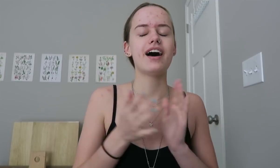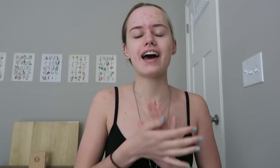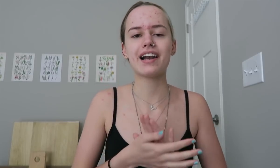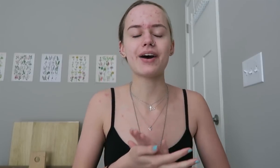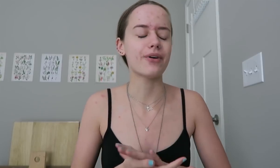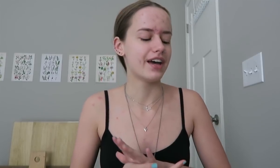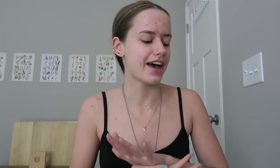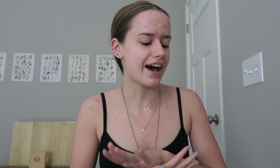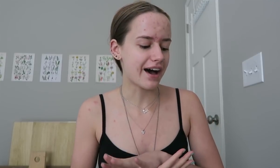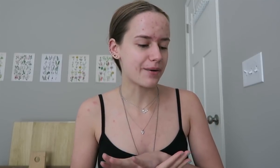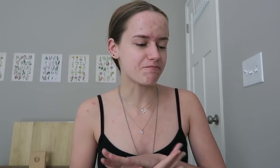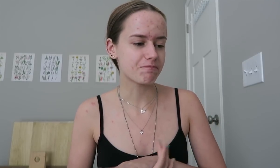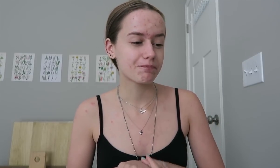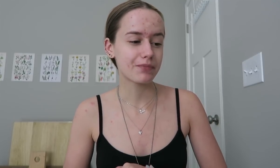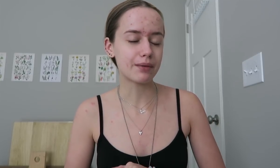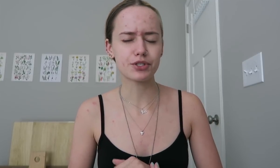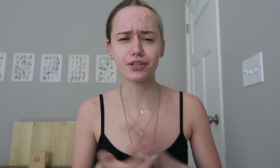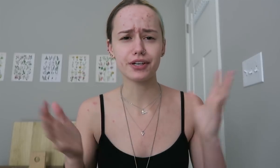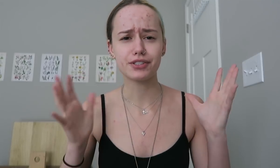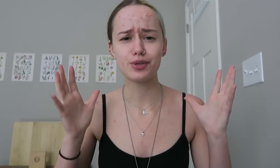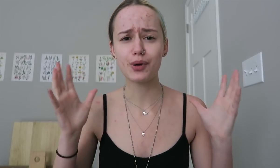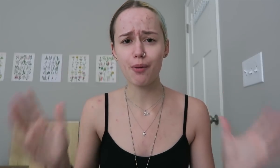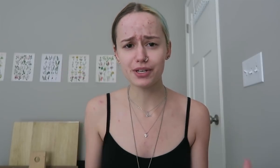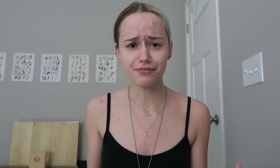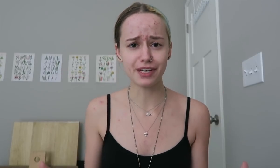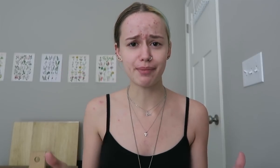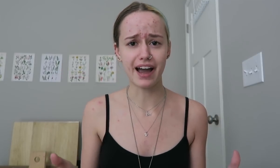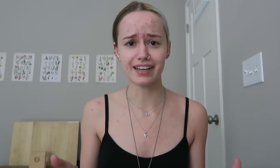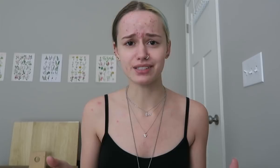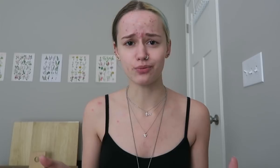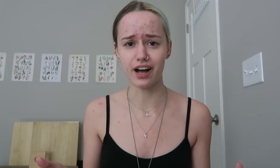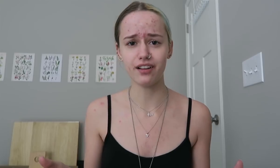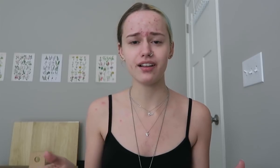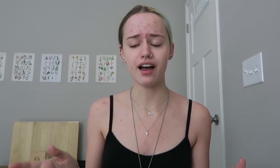I don't know. Um, I'm sure they're super open to feedback as well,